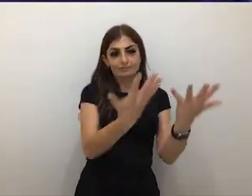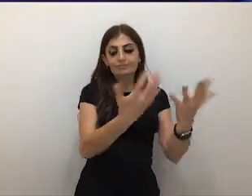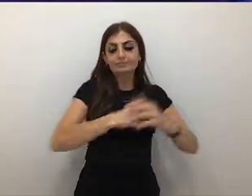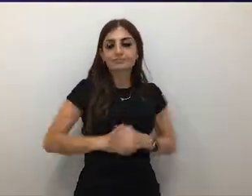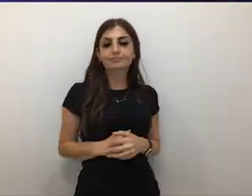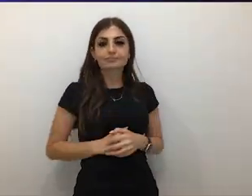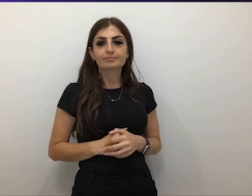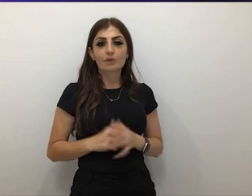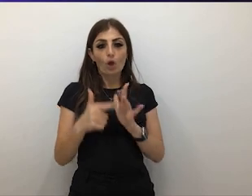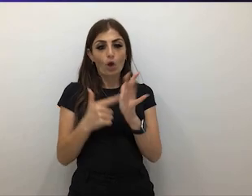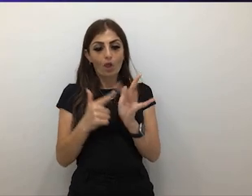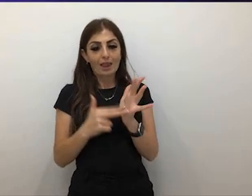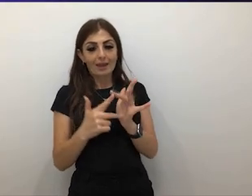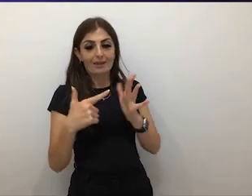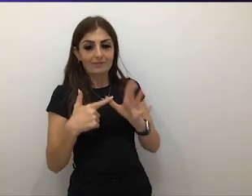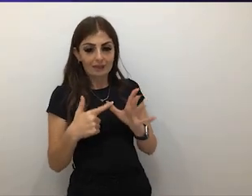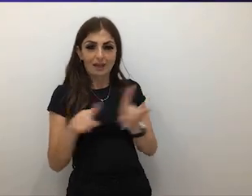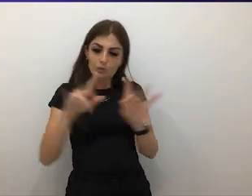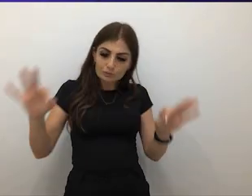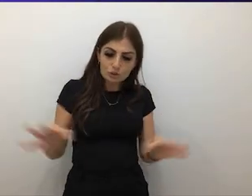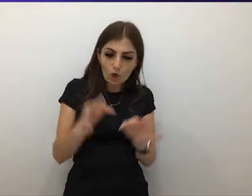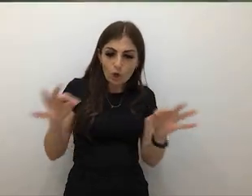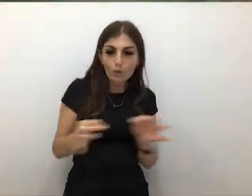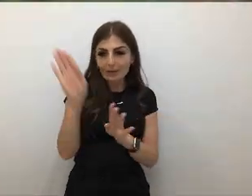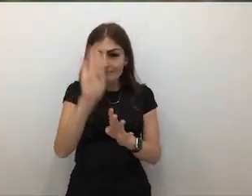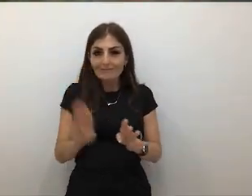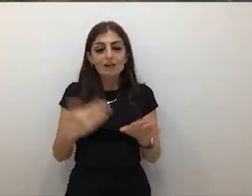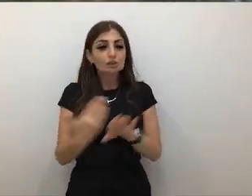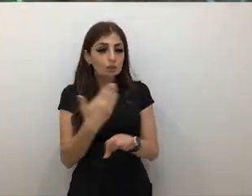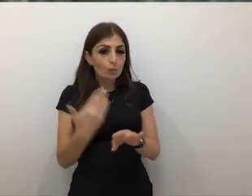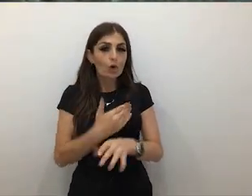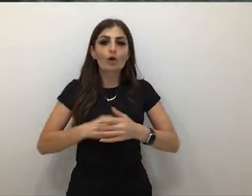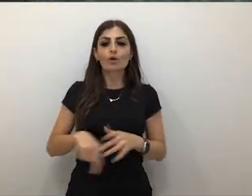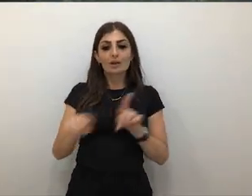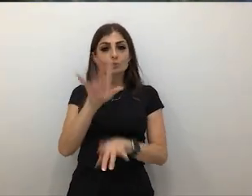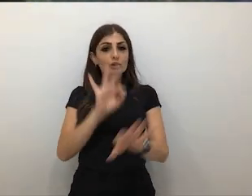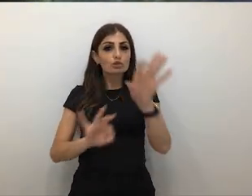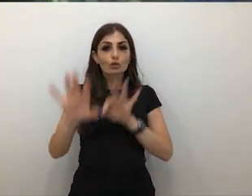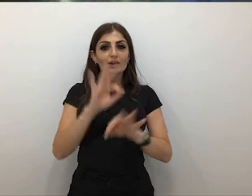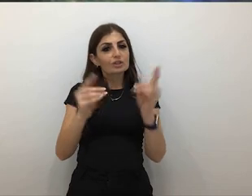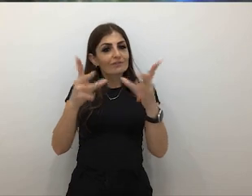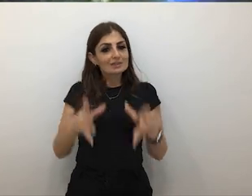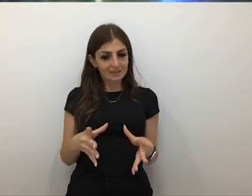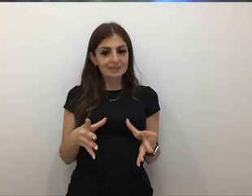who works in a lot of sewing and kind of fashion work, and also in curation and facilitation of